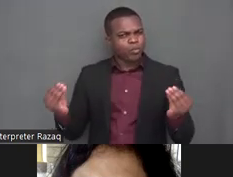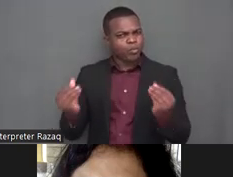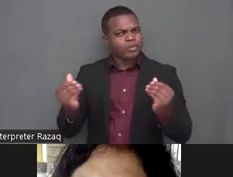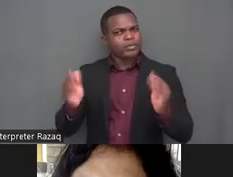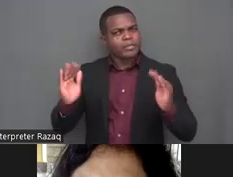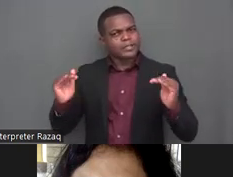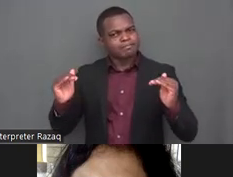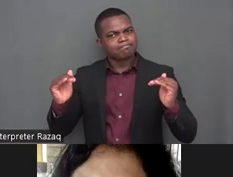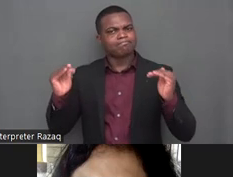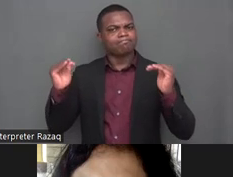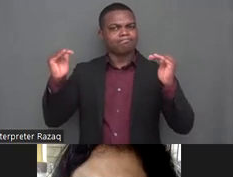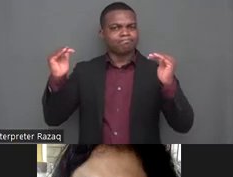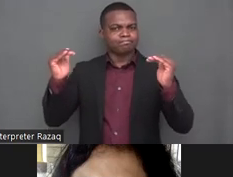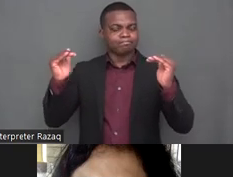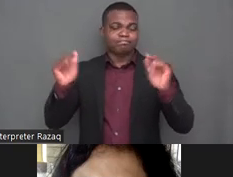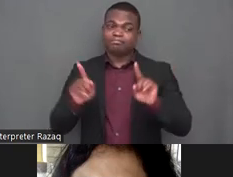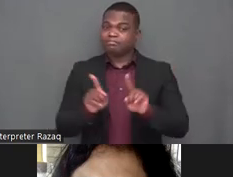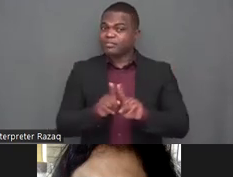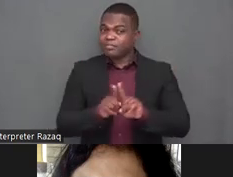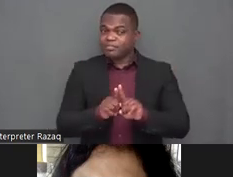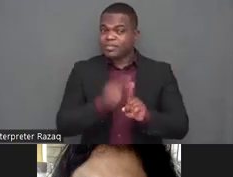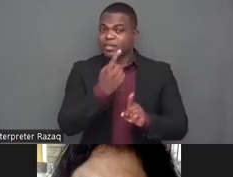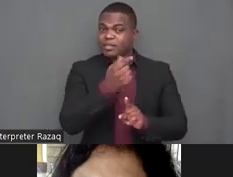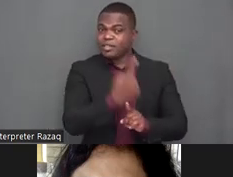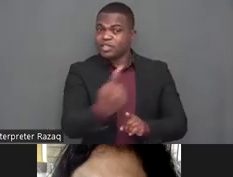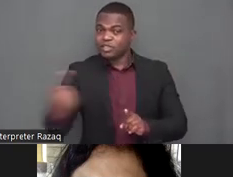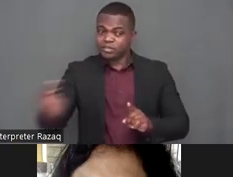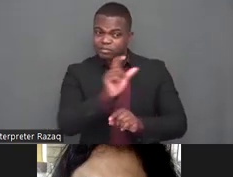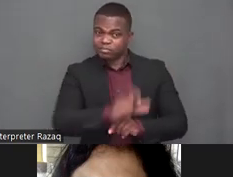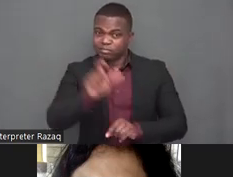digital digital classrooms however proved to be somewhat challenging for children with